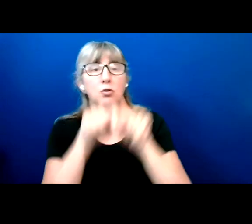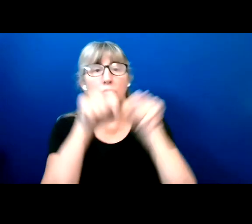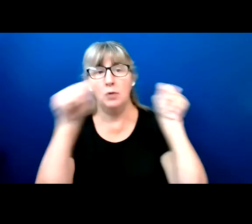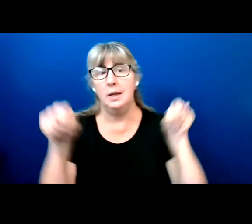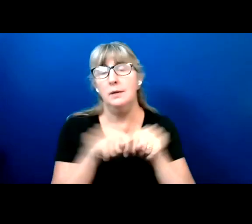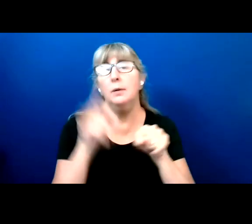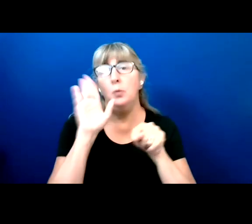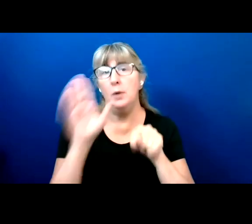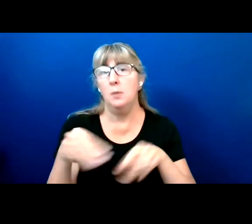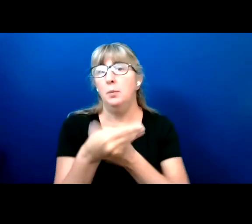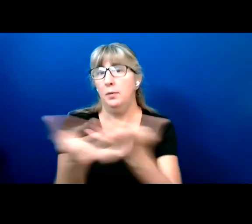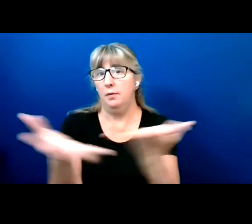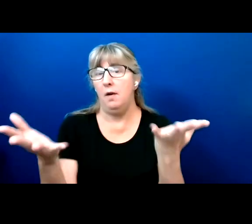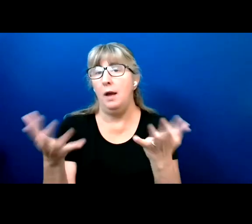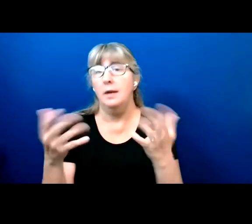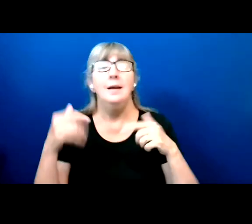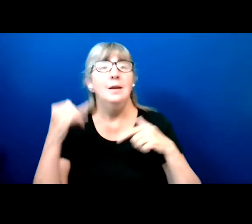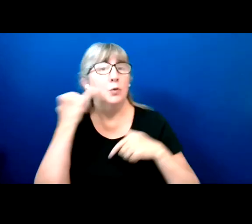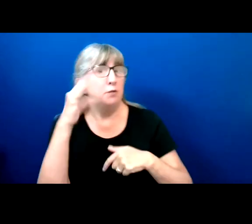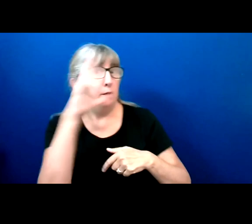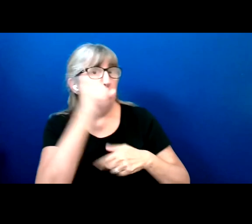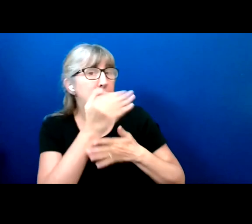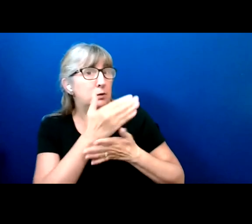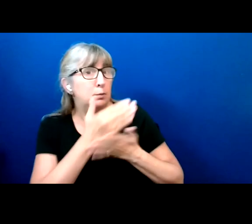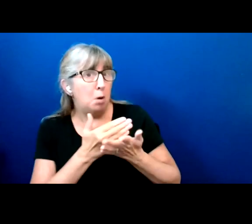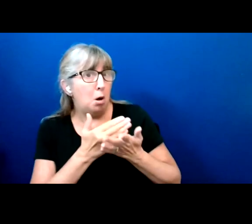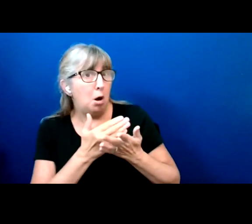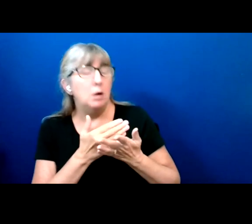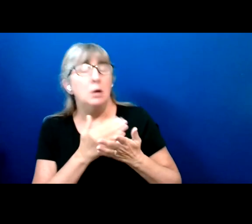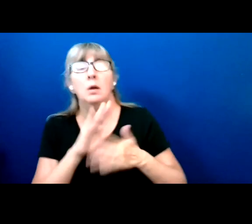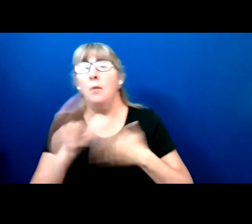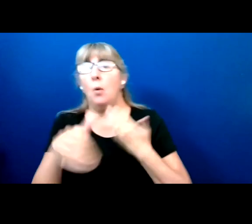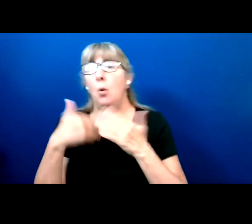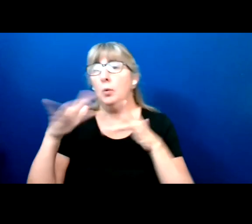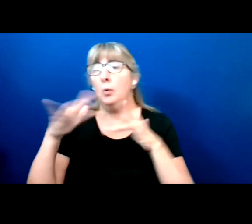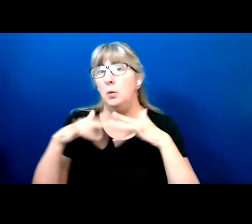So if you missed part of the Summit, you can check out the whole recording later.